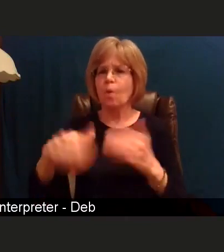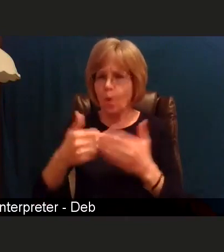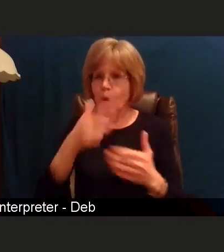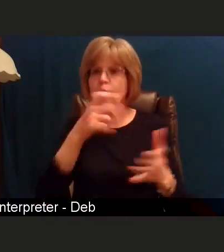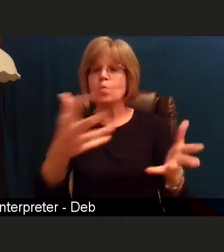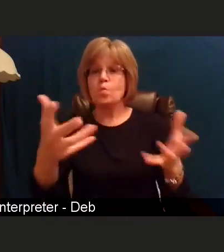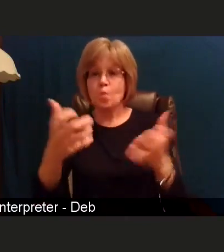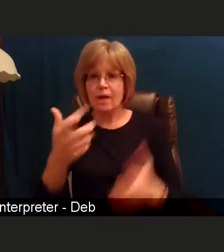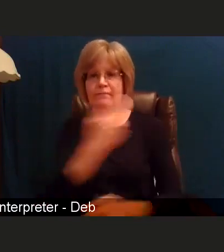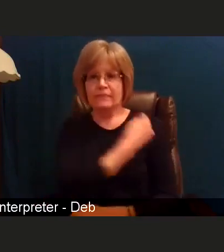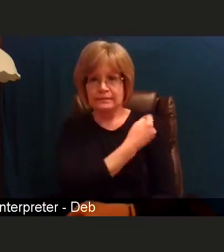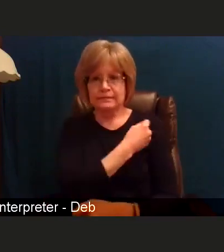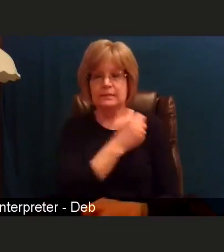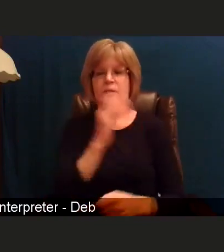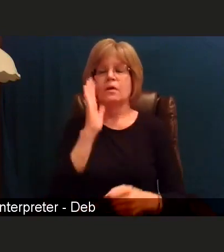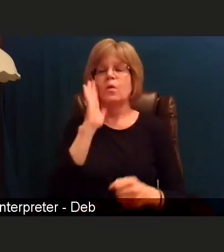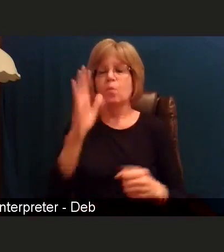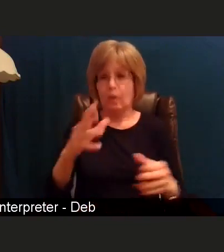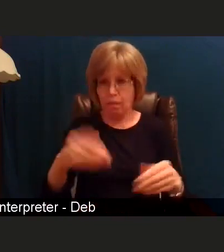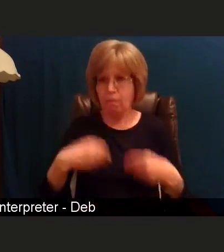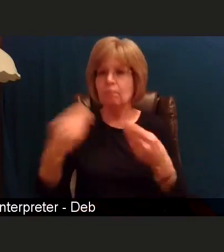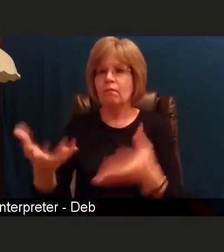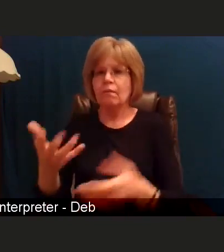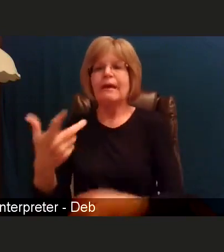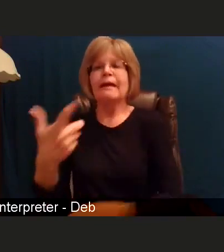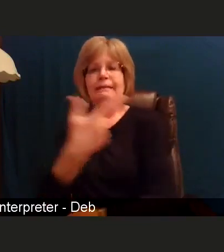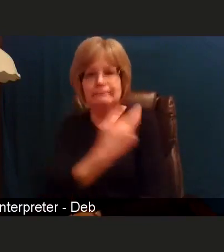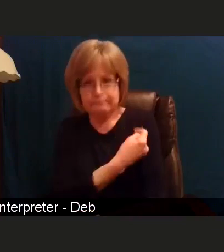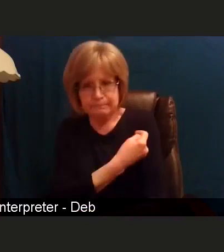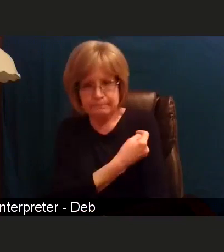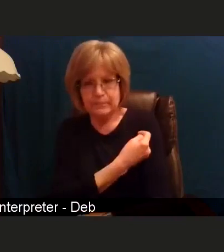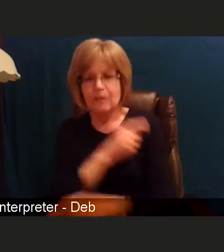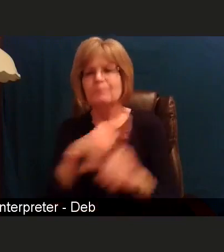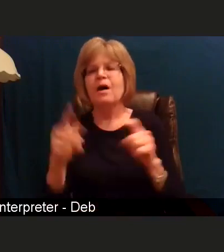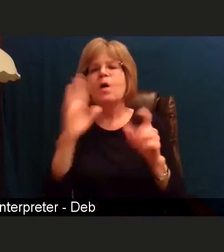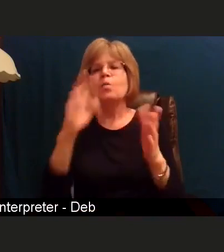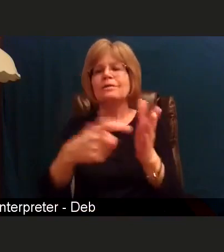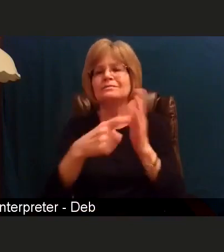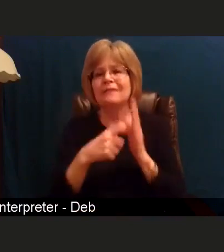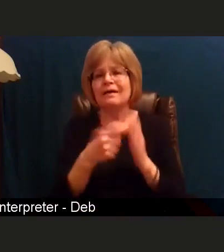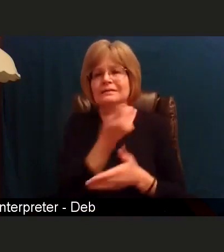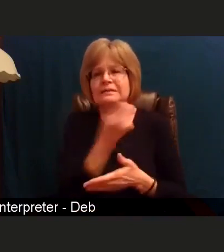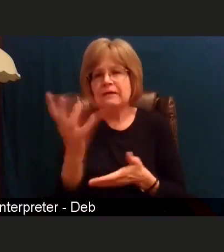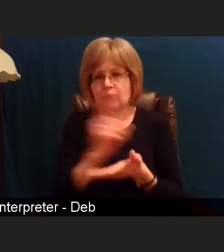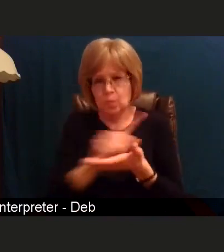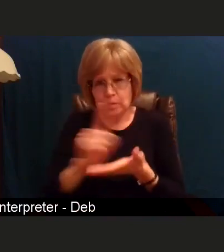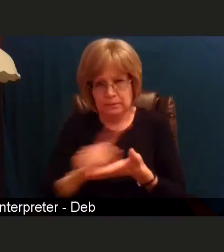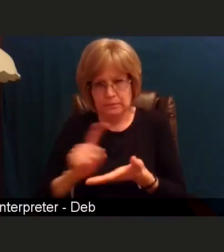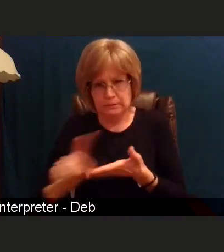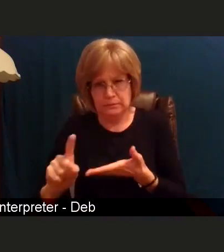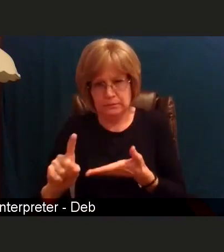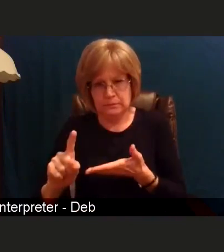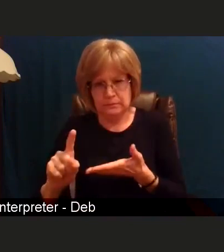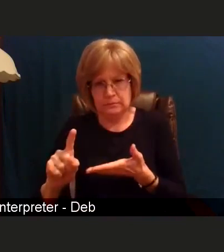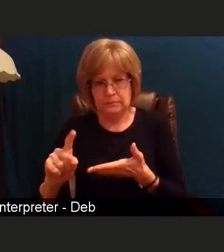It's just gonna take some weeks in order to do that. We have made it this far, it is January 8th.